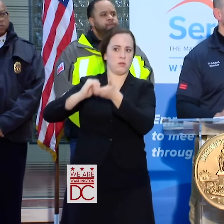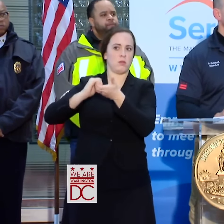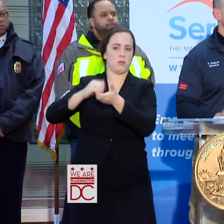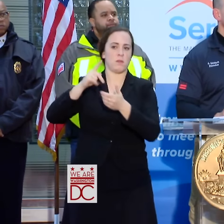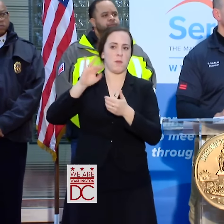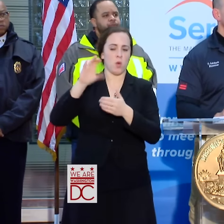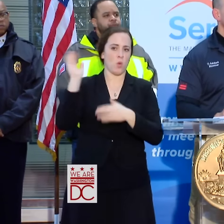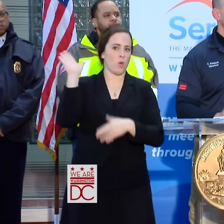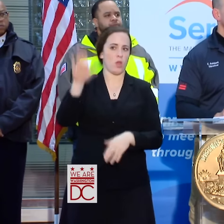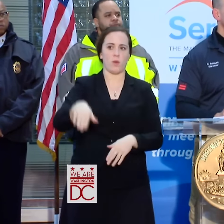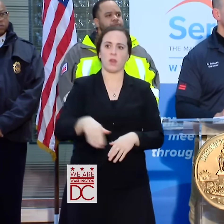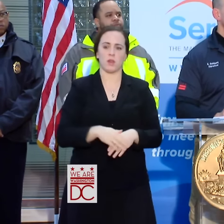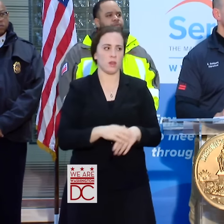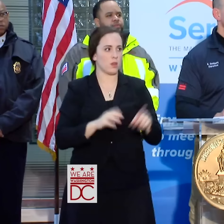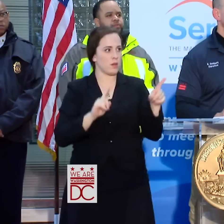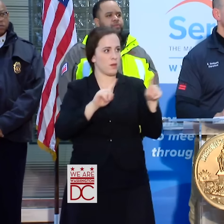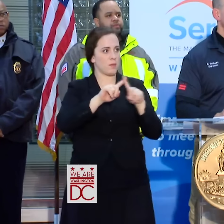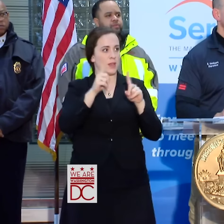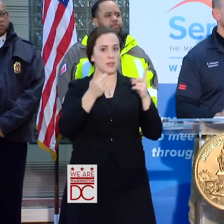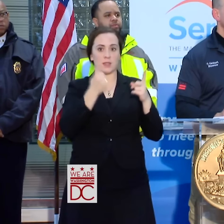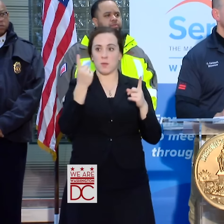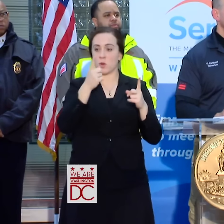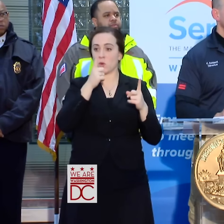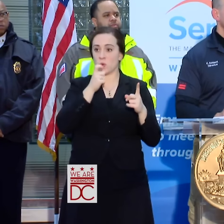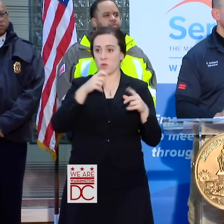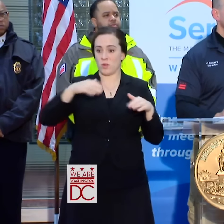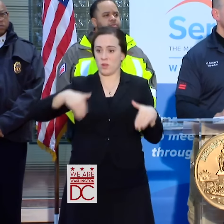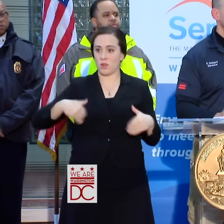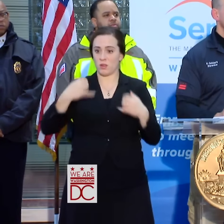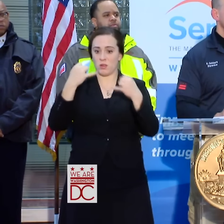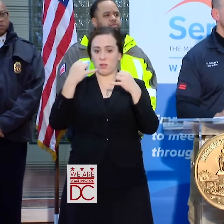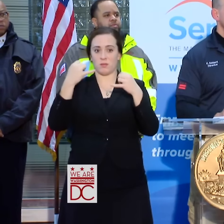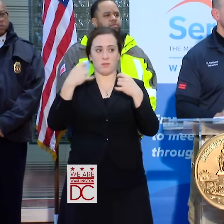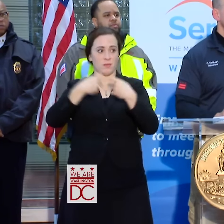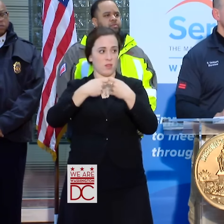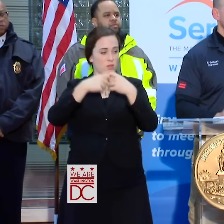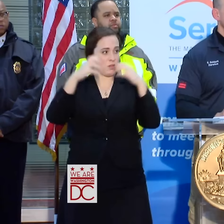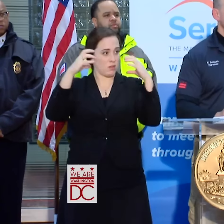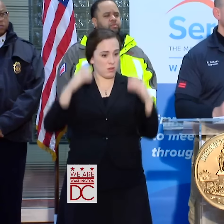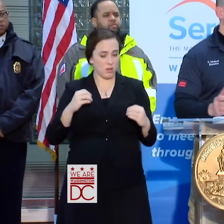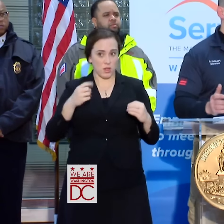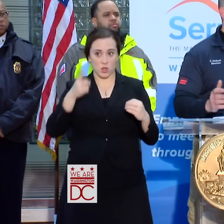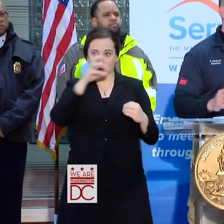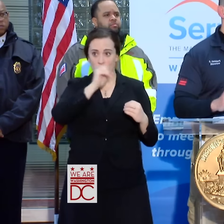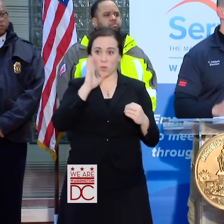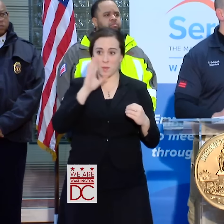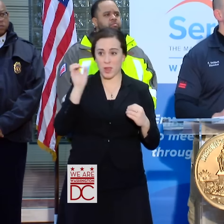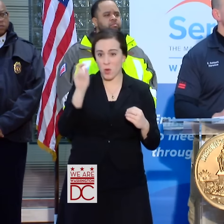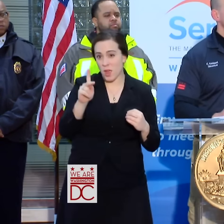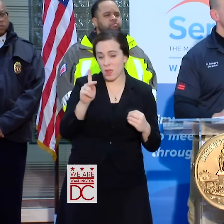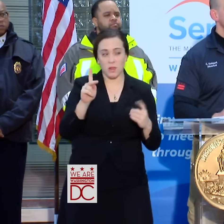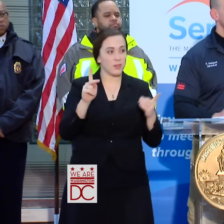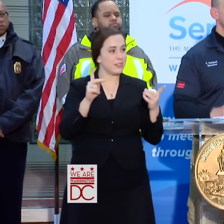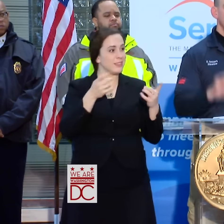BUT FOR SOMEONE WHO HAS NOT LOST THEIR POWER, CAN THEY ASSUME IF THEY HAVE GOTTEN THROUGH THEY WILL BE OKAY? WE ARE STILL IN THE EMERGENT PHASE OF THIS.